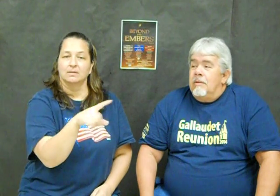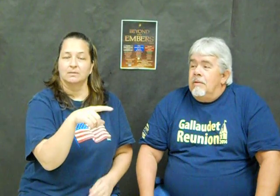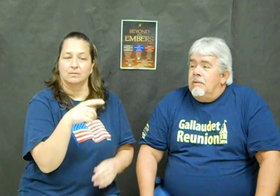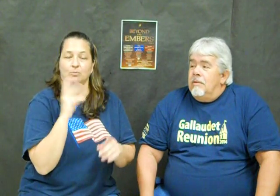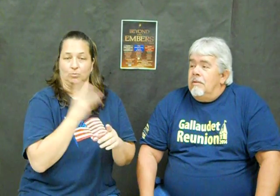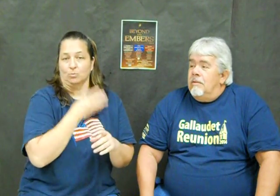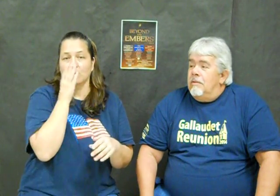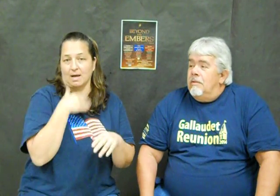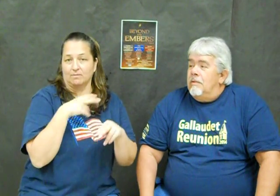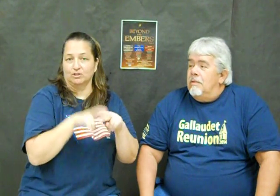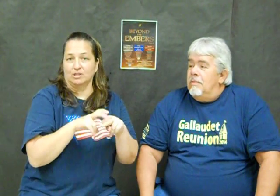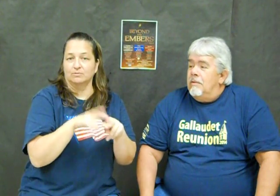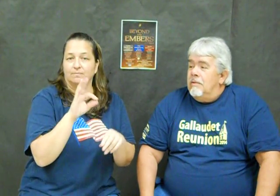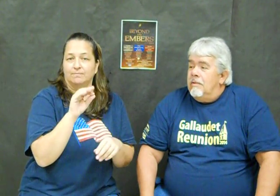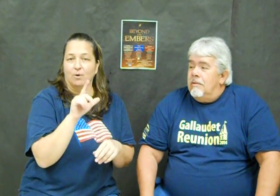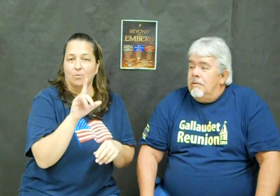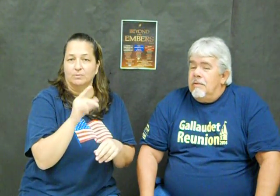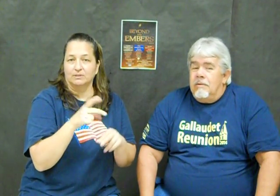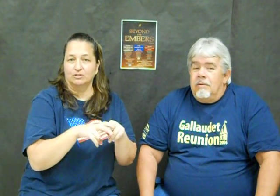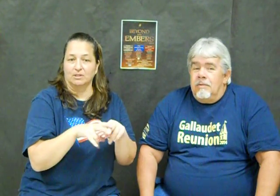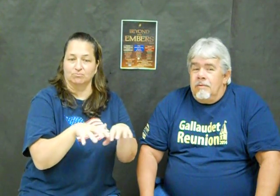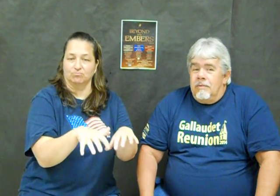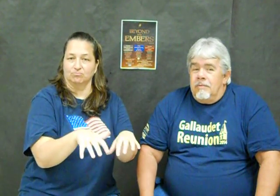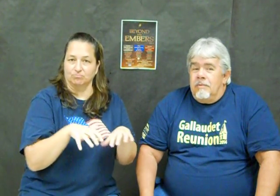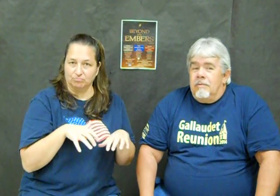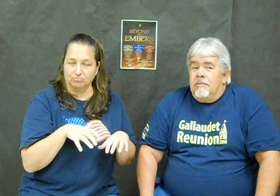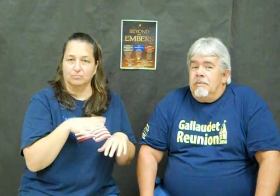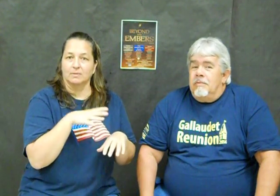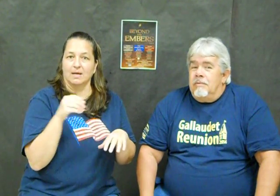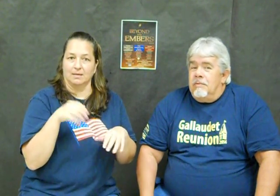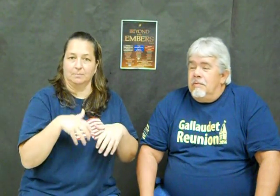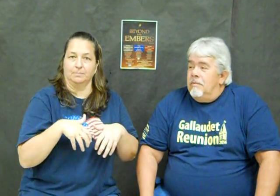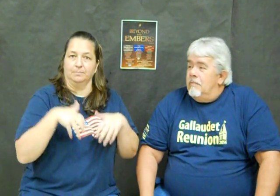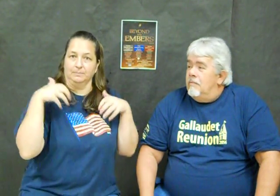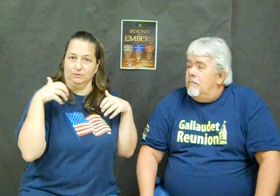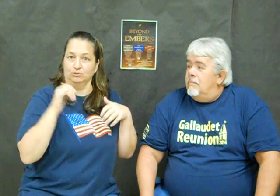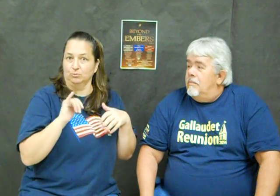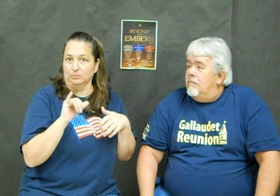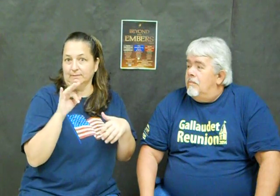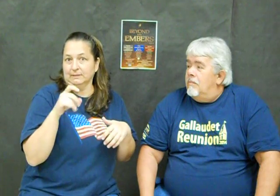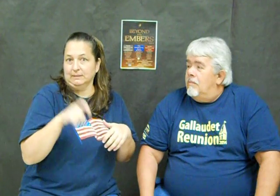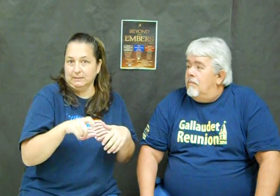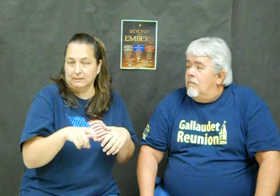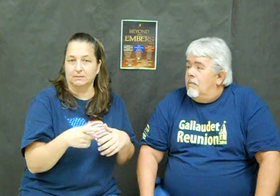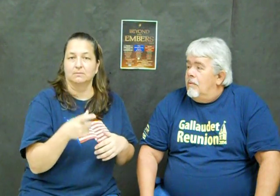We will have folding chairs on the floor and bleachers will be used if needed.